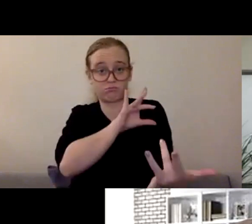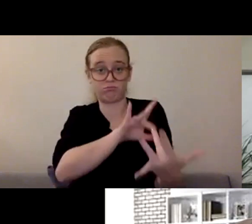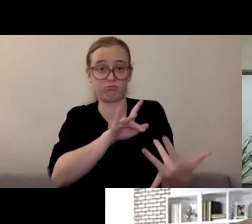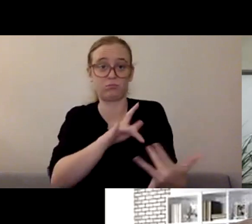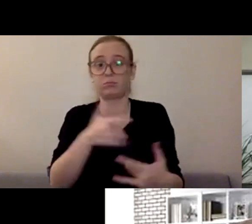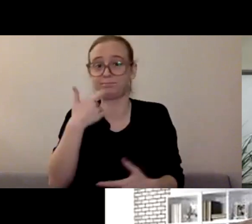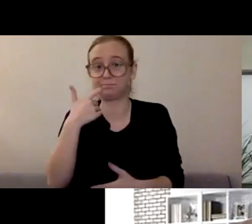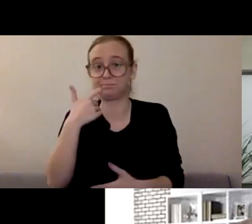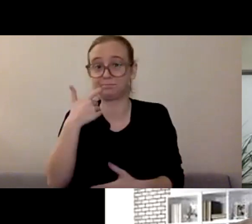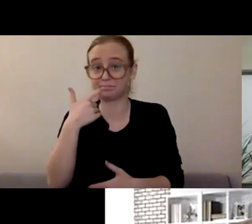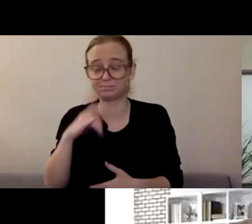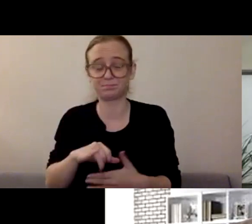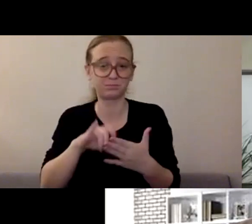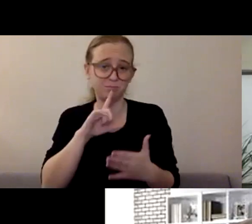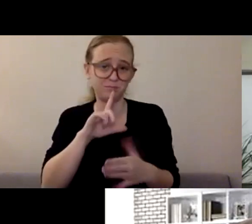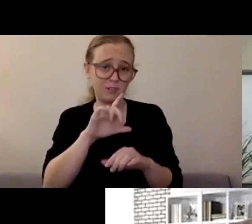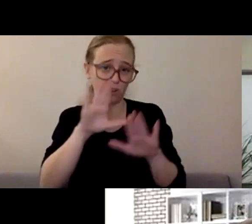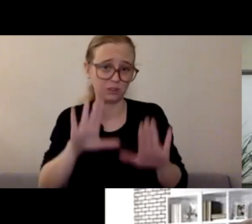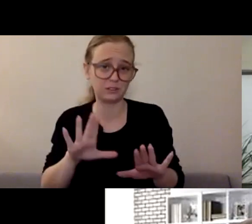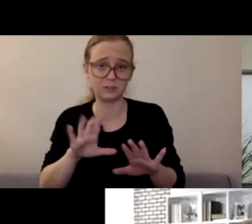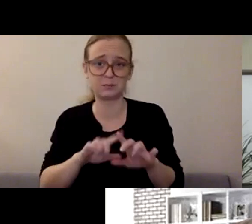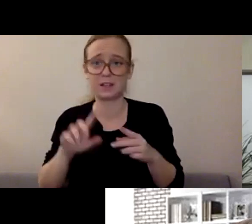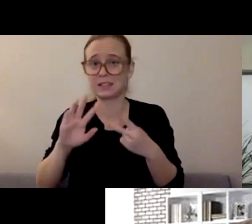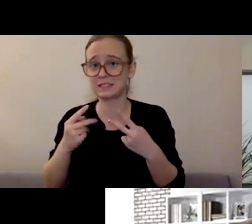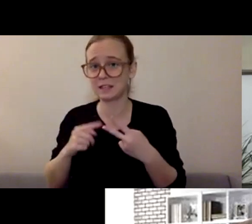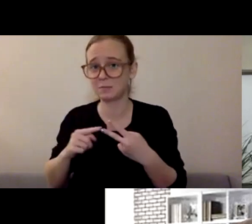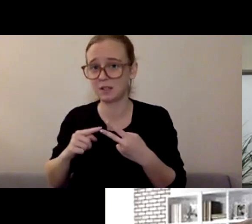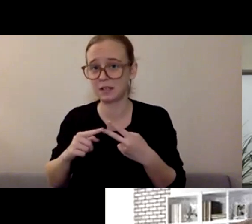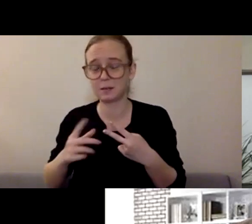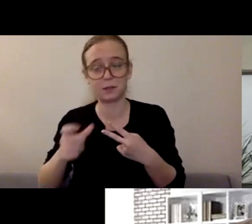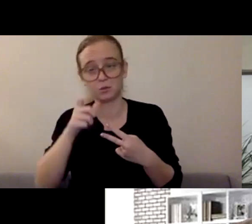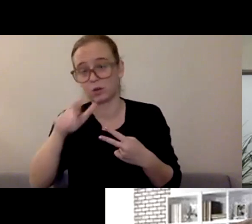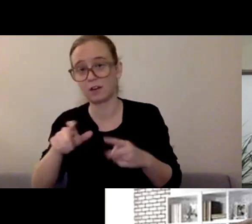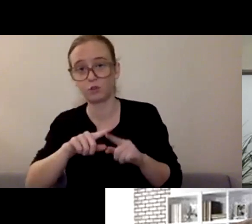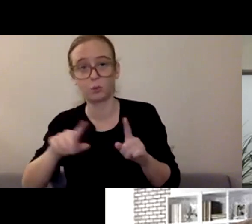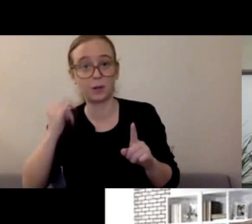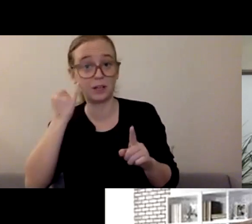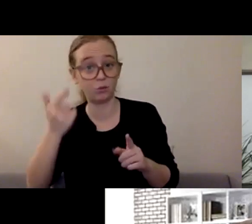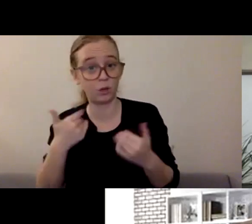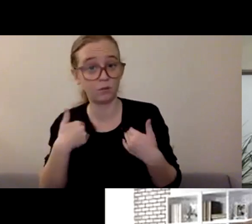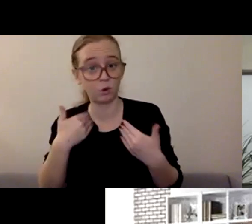but I think if you have a good relationship with your medical provider, that's another really good next step because they know you well,